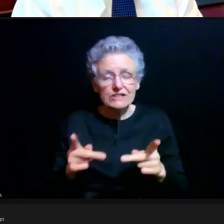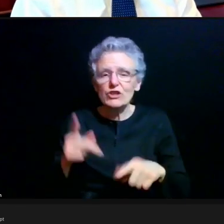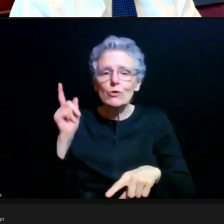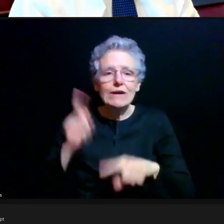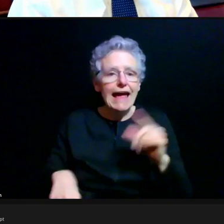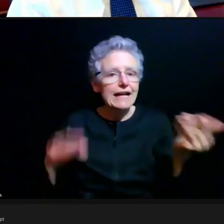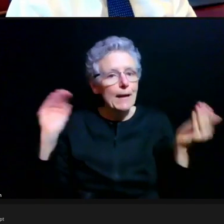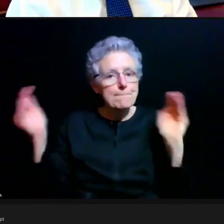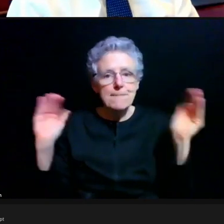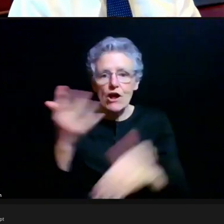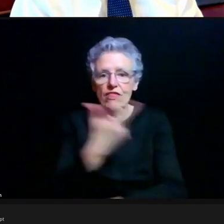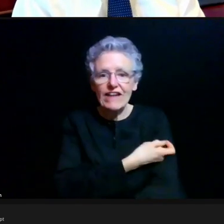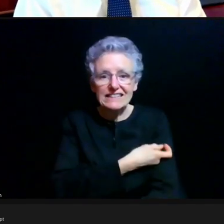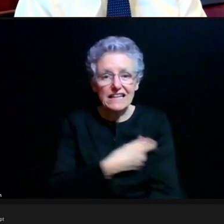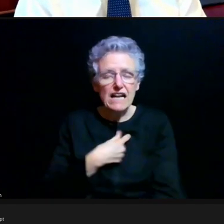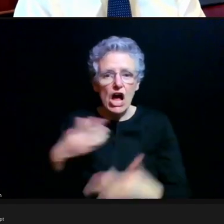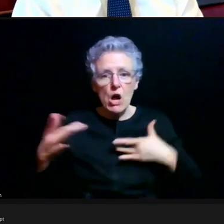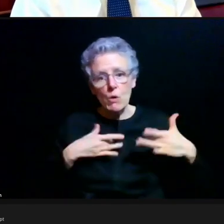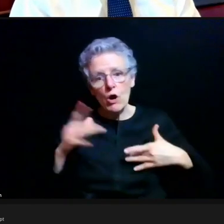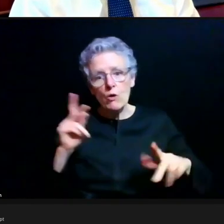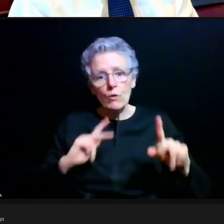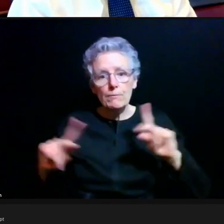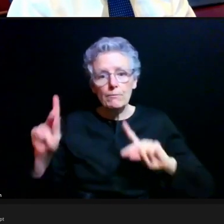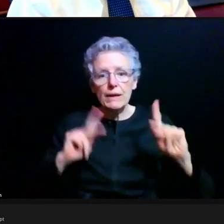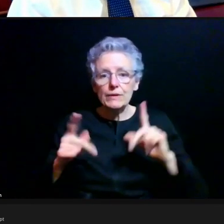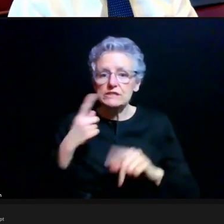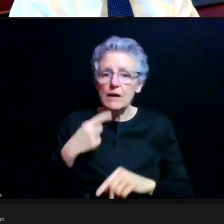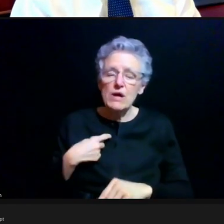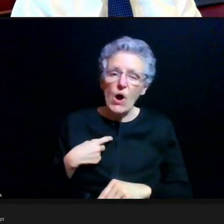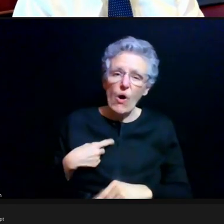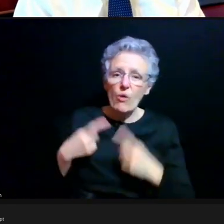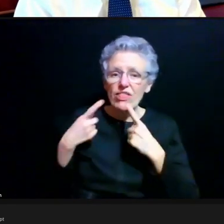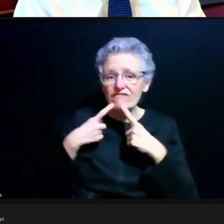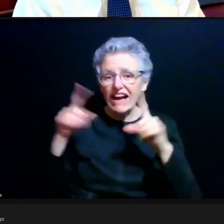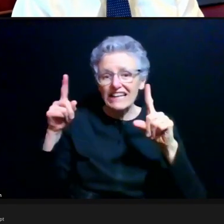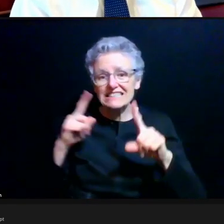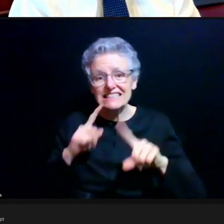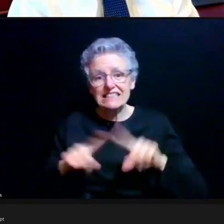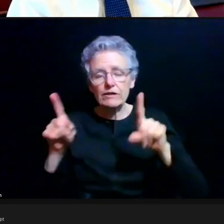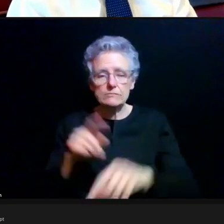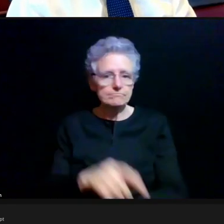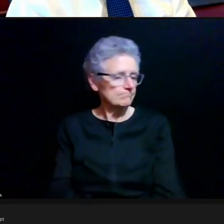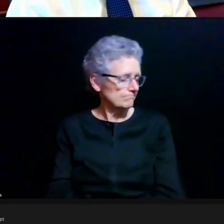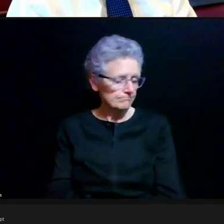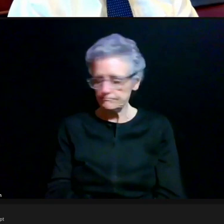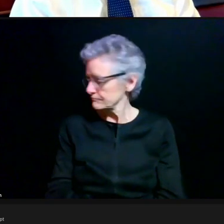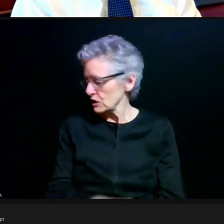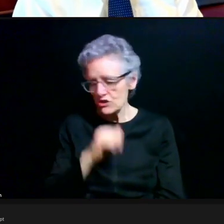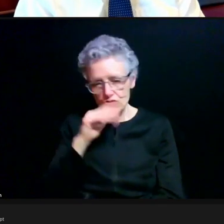I worry when people start telling me like, "Well vaccine efficacy was different." That isn't really what you should focus on right now.